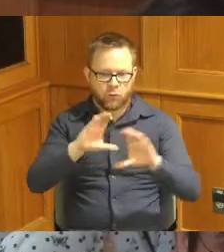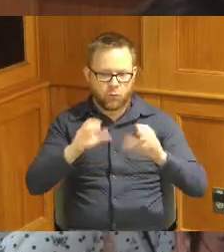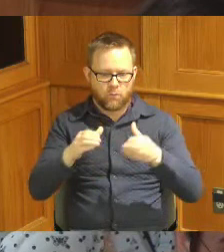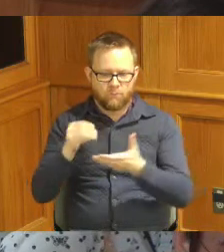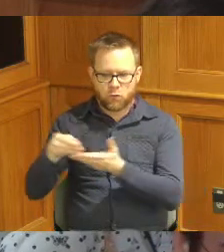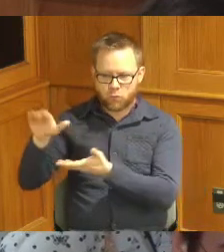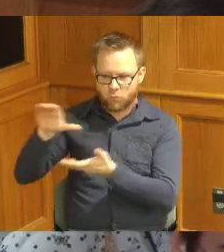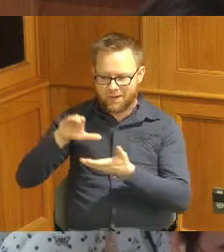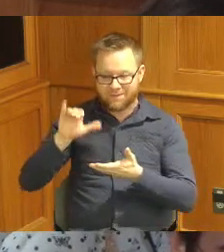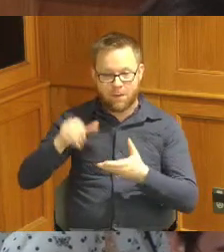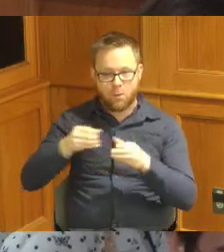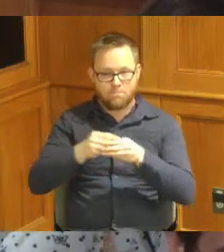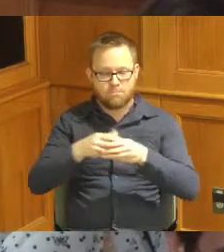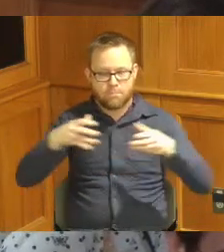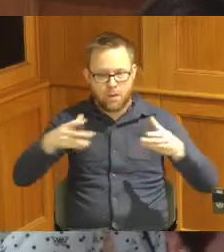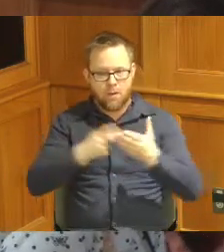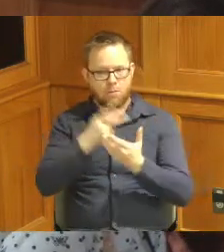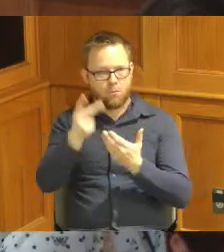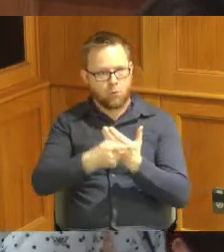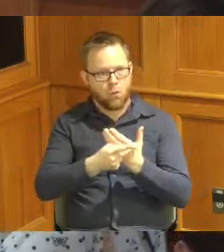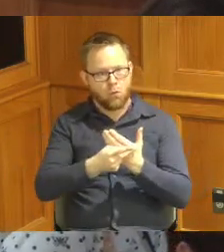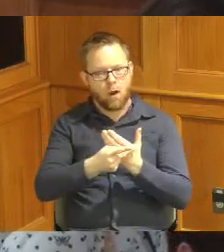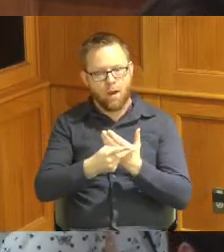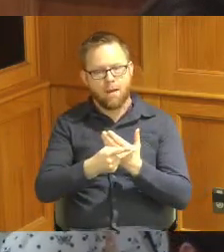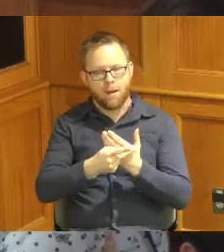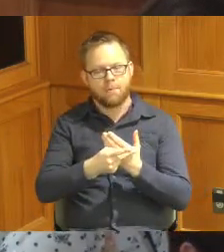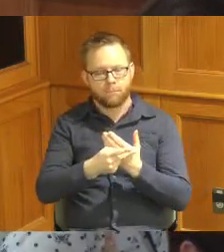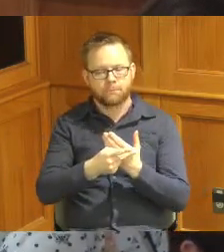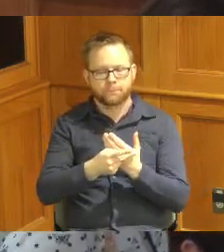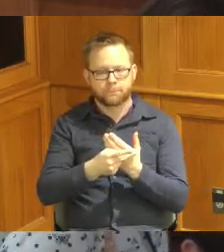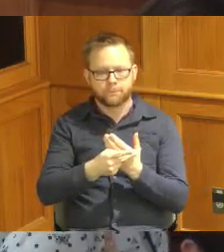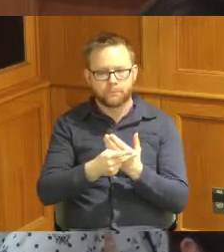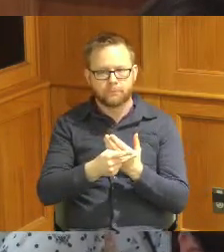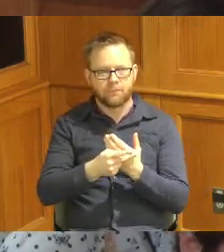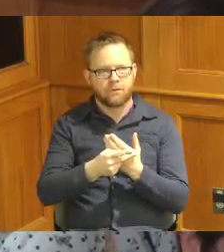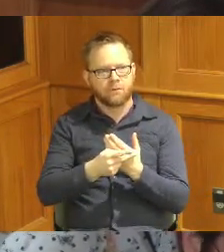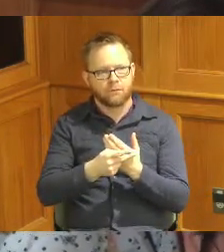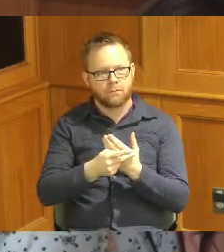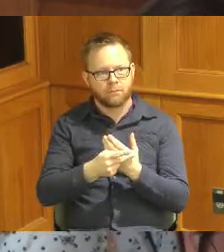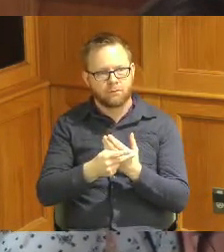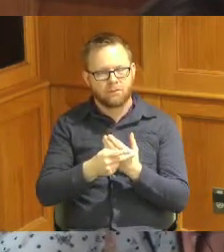this is an expansion of existing Workforce Development programs and one of the in six of